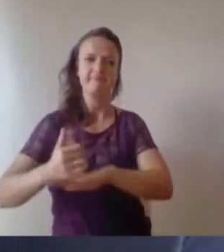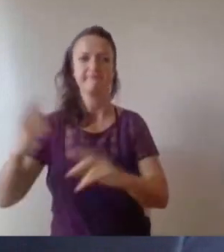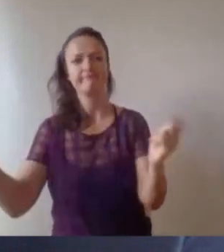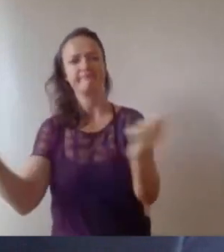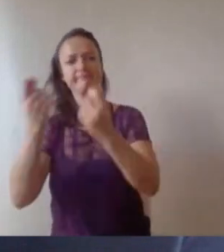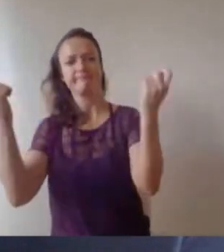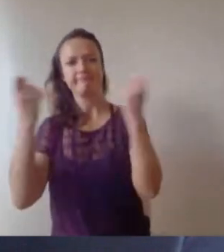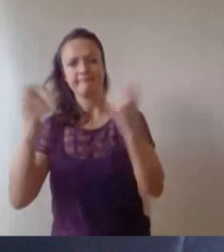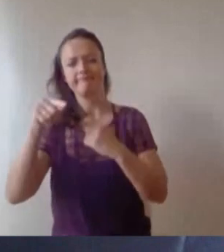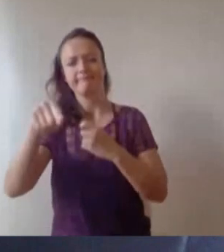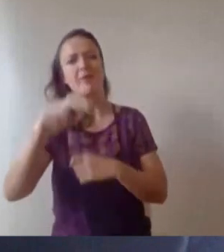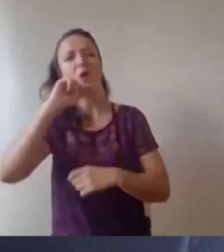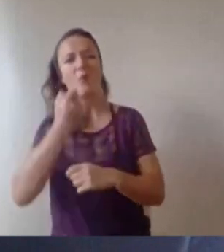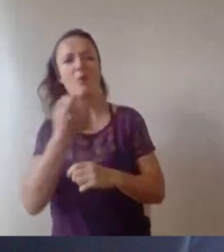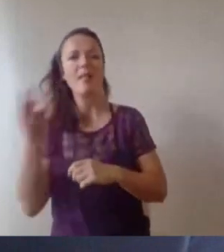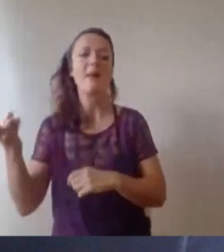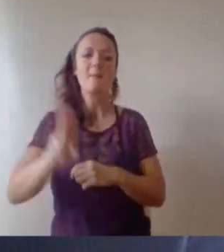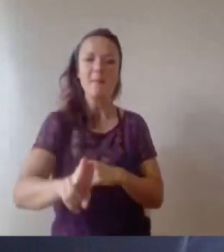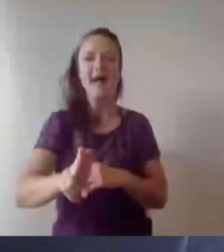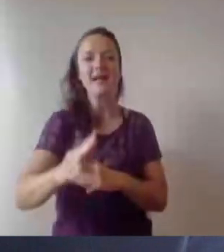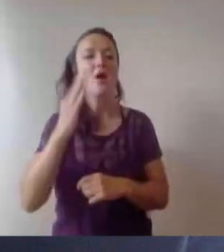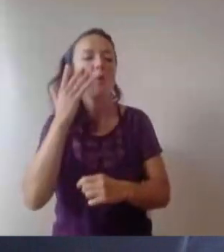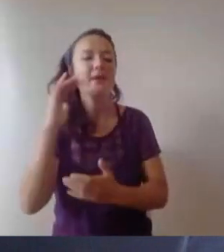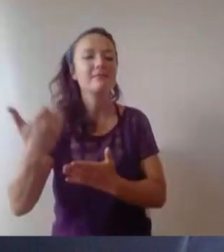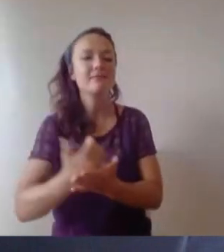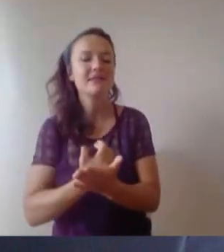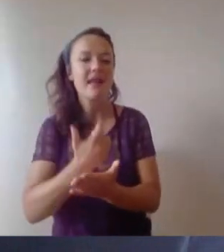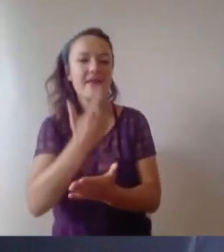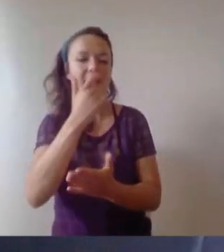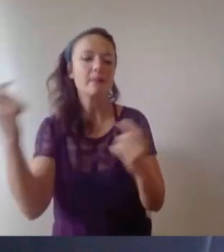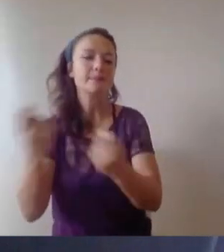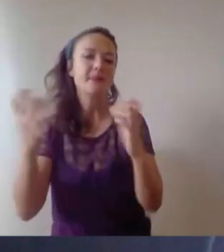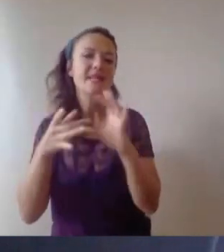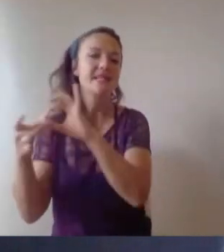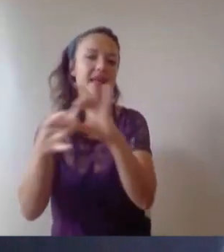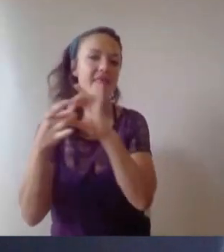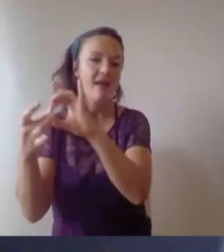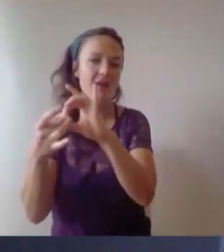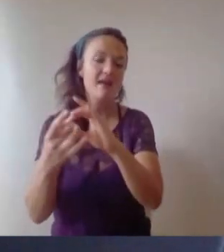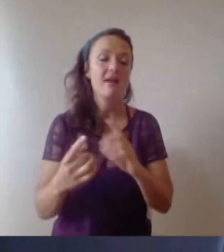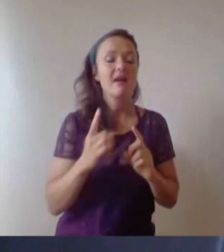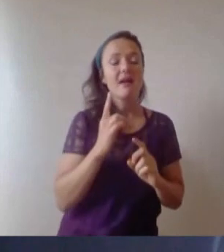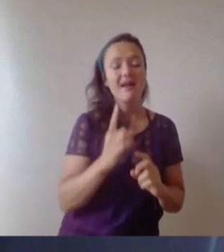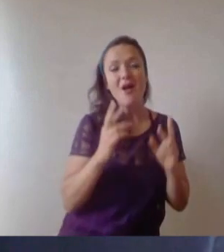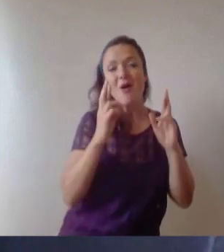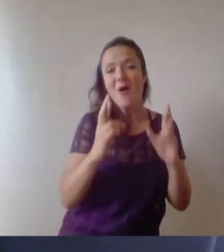do this safely. However, we do hope that today at least gives you a chance to reflect on your time living